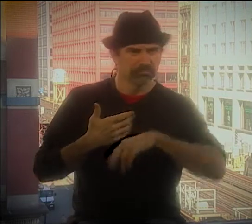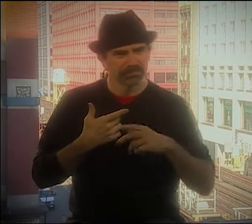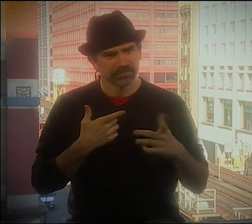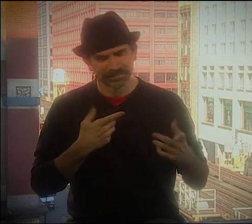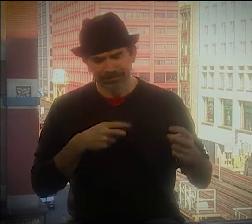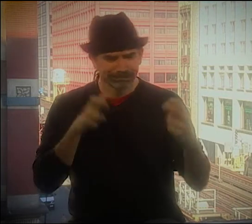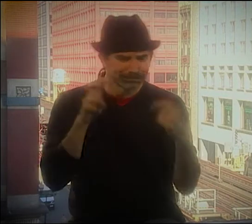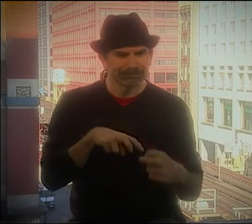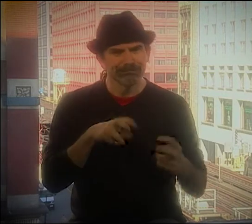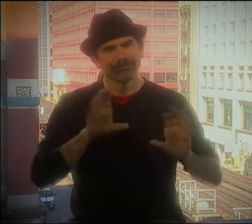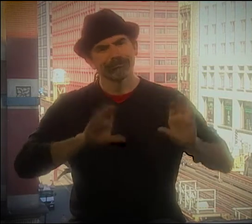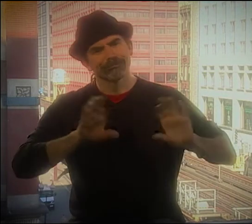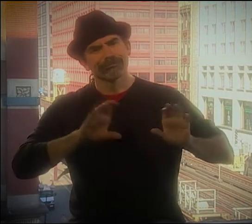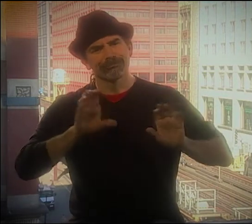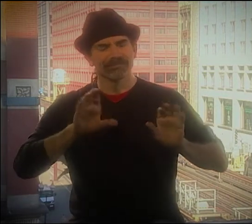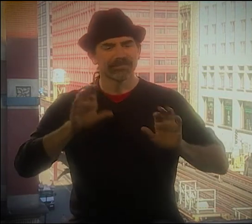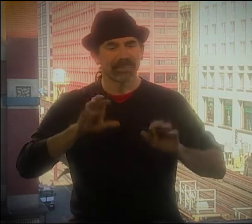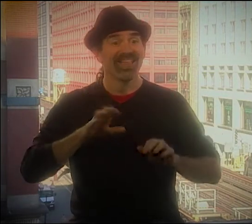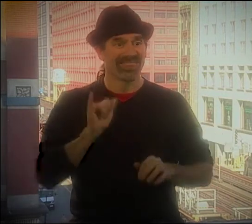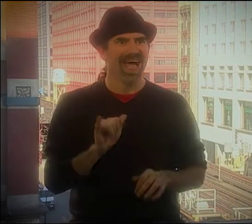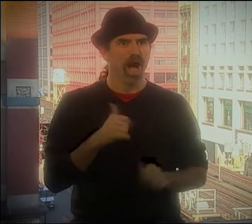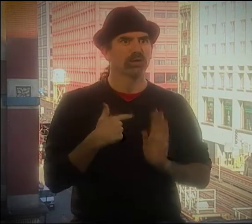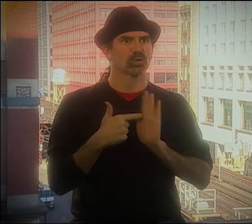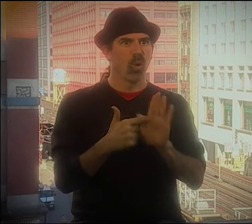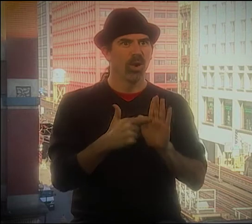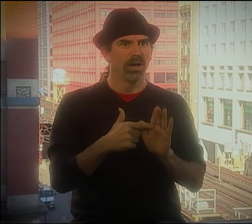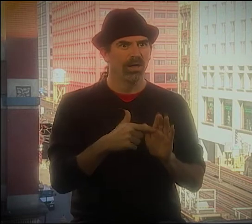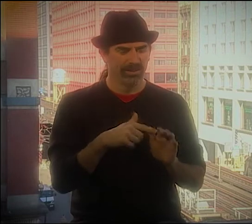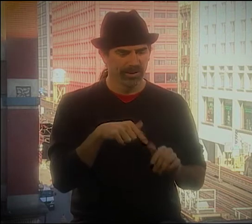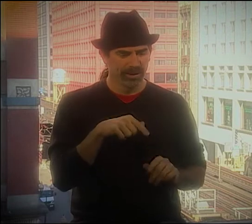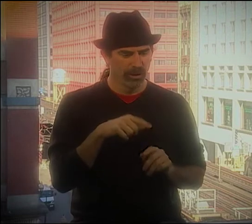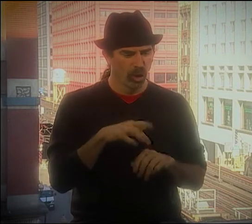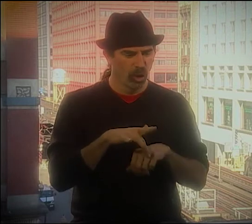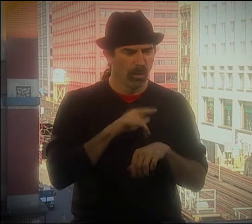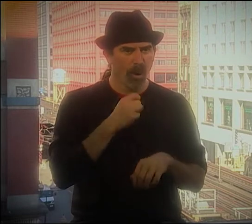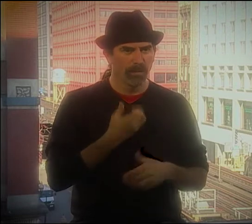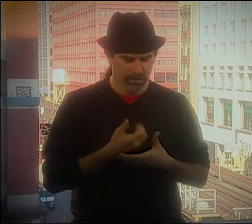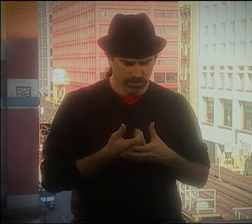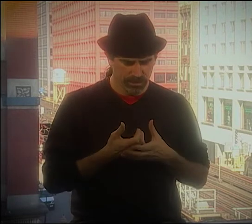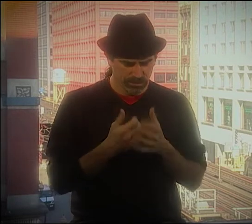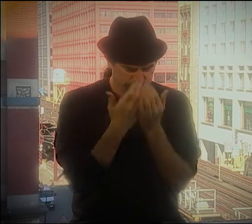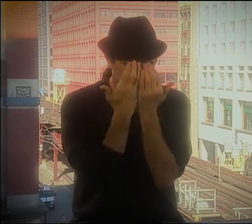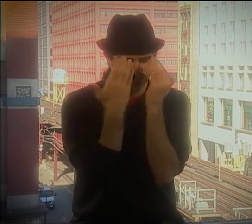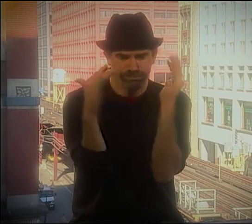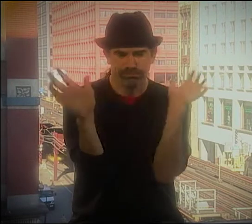AND I'D NEVER SEEN HIM BEFORE, BUT I INVITED HIM INTO THE HOUSE AND WE SAT DOWN, AND WE...